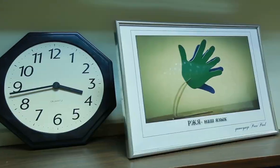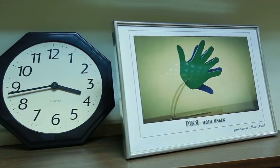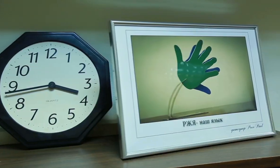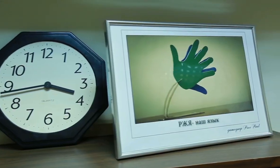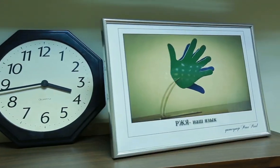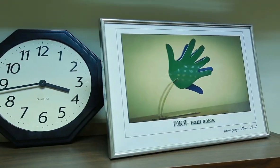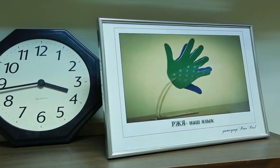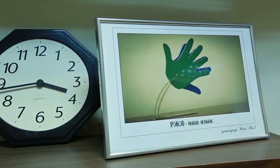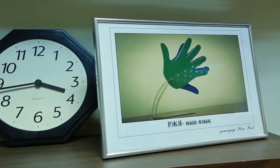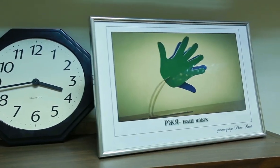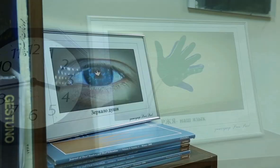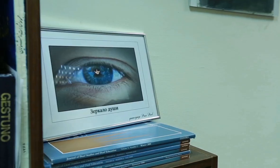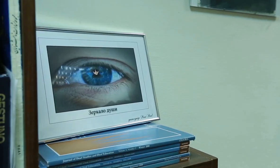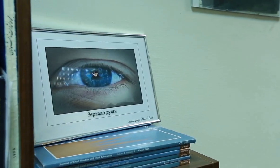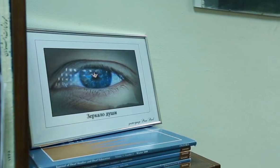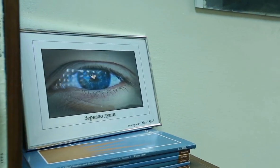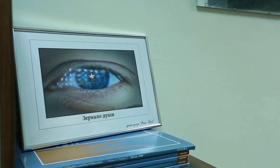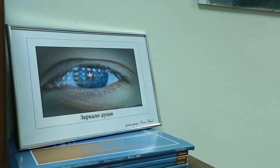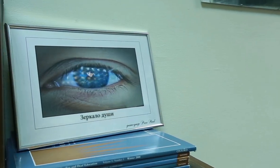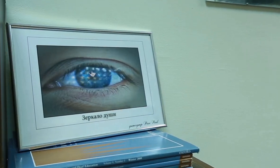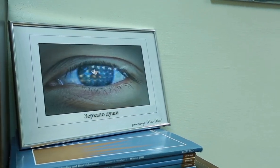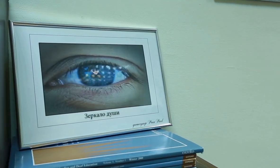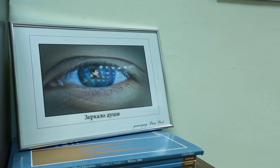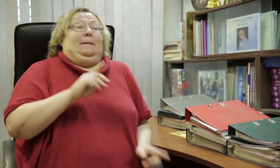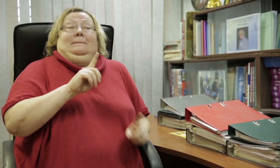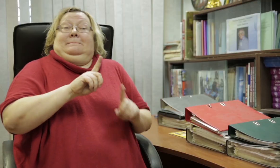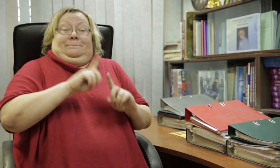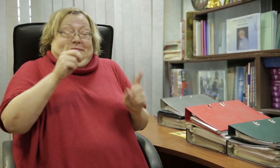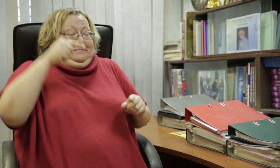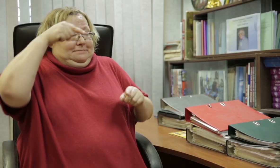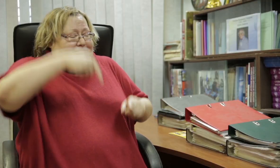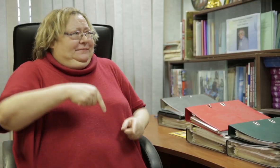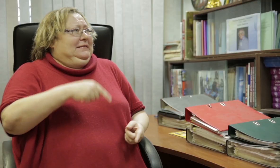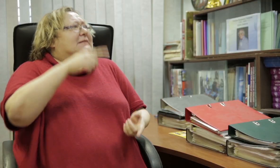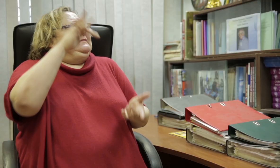pay all the expenses ourselves.